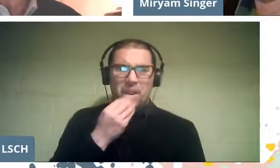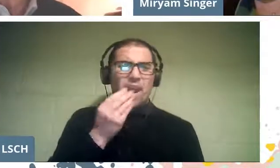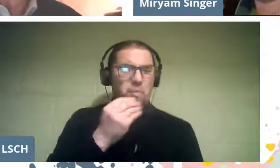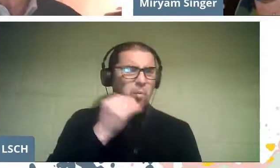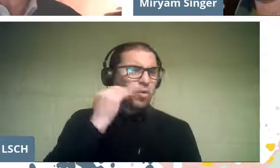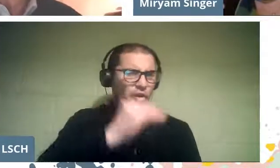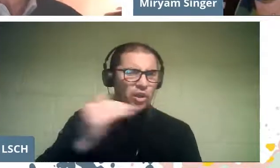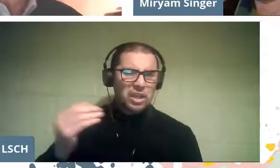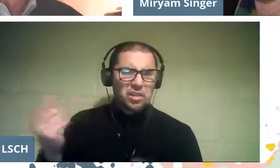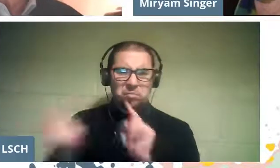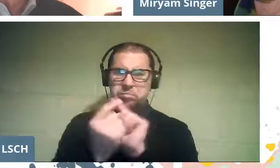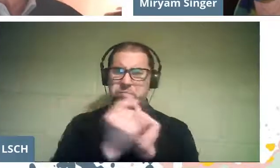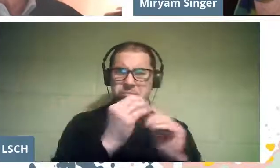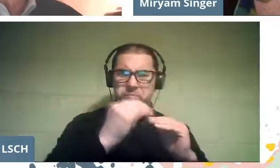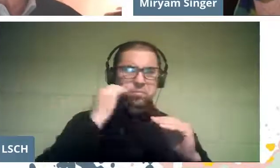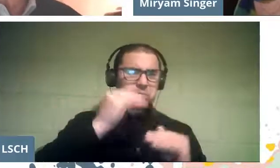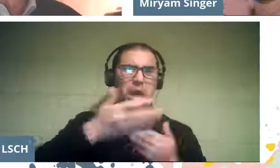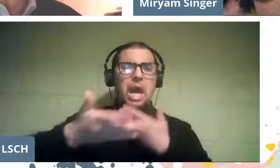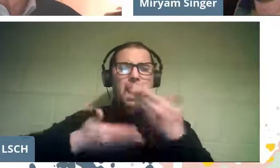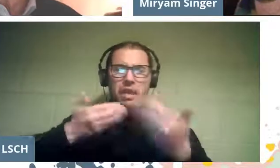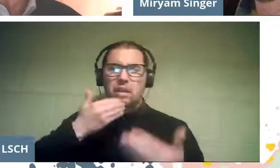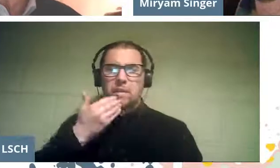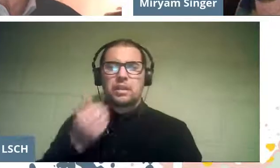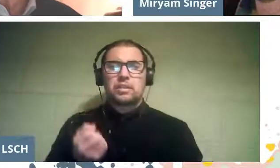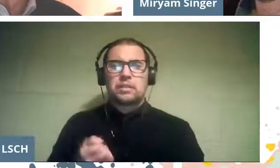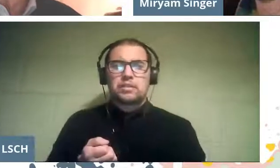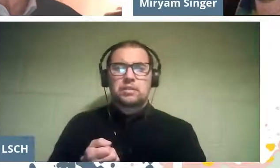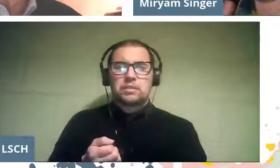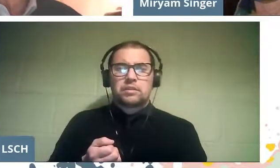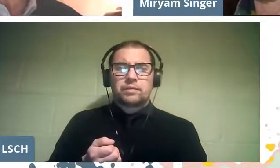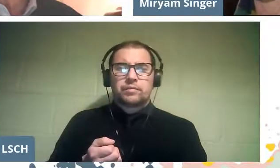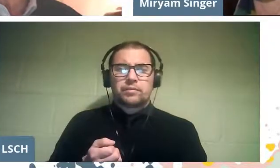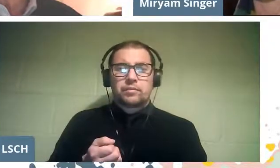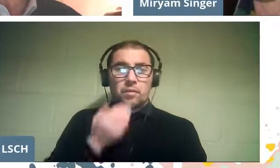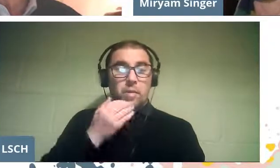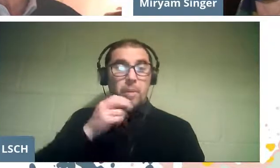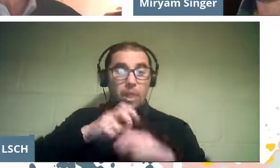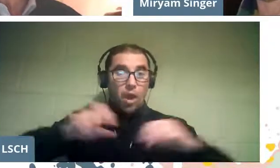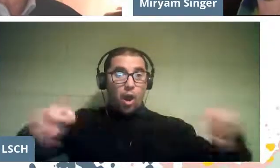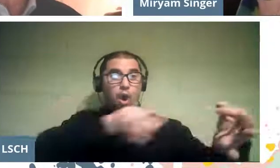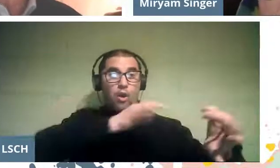of children singing, and there was also a children's orchestra.